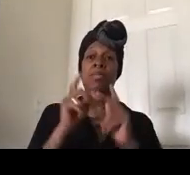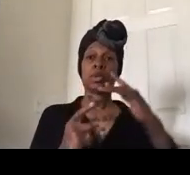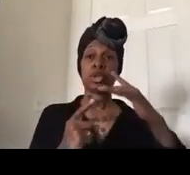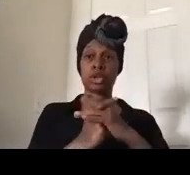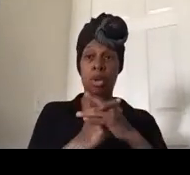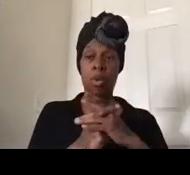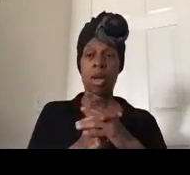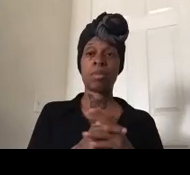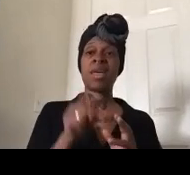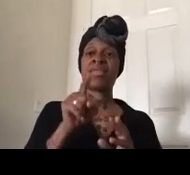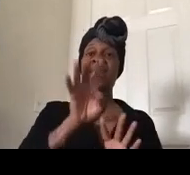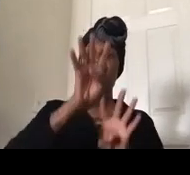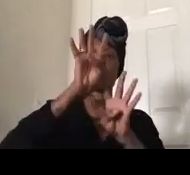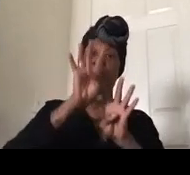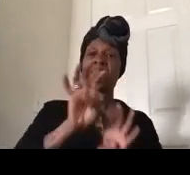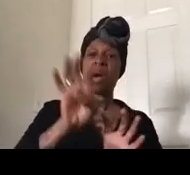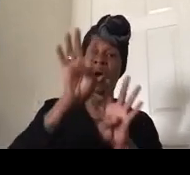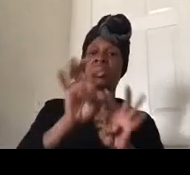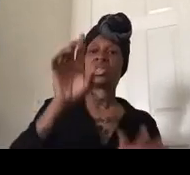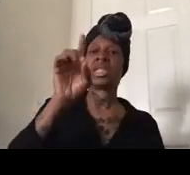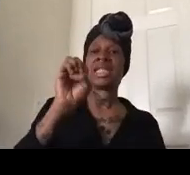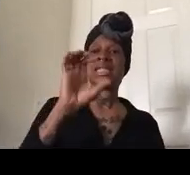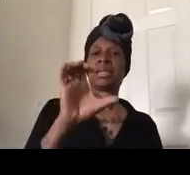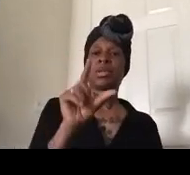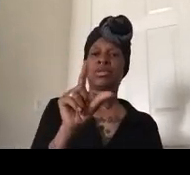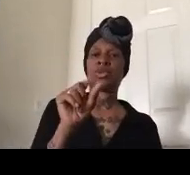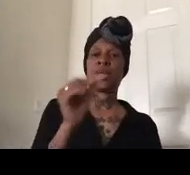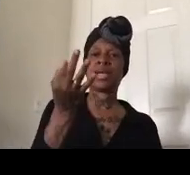that we did in december of 2019 where we shut down